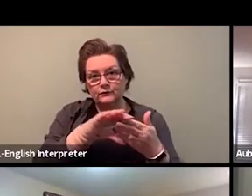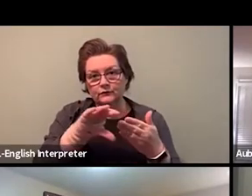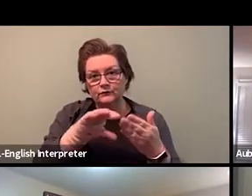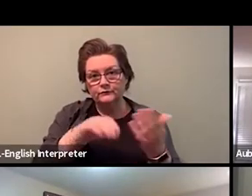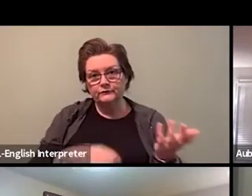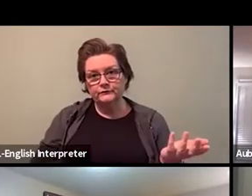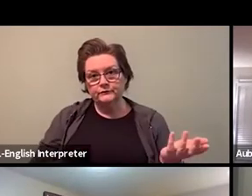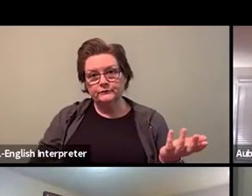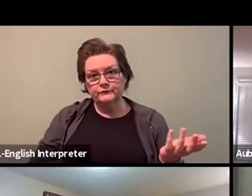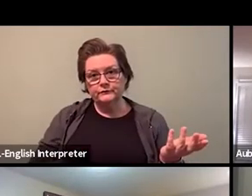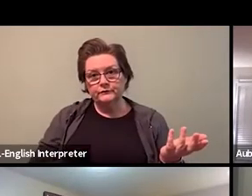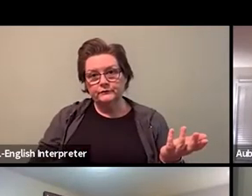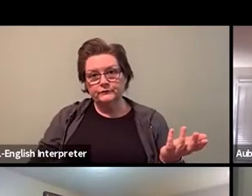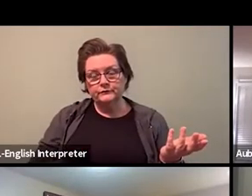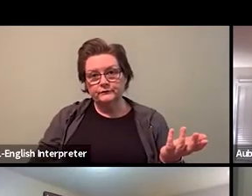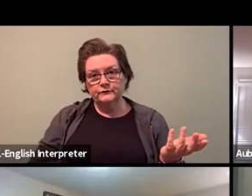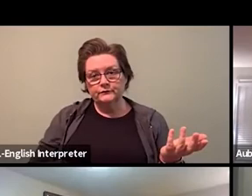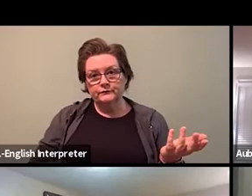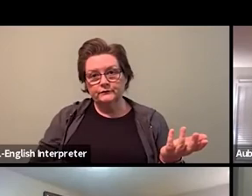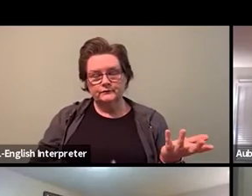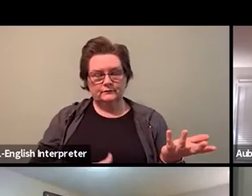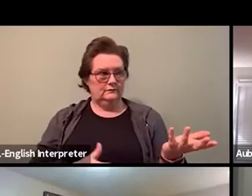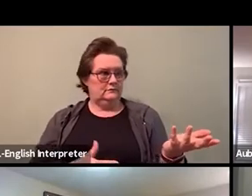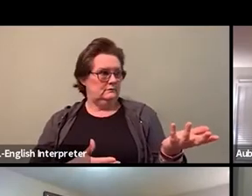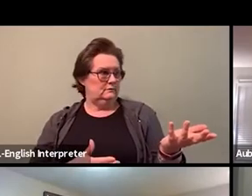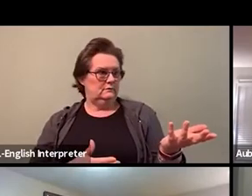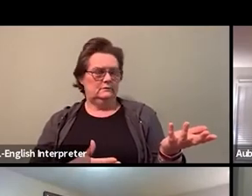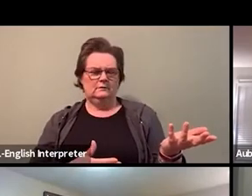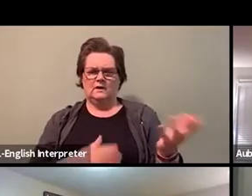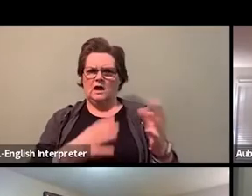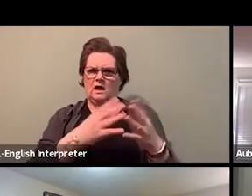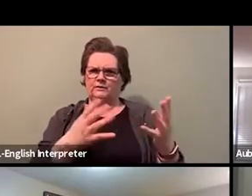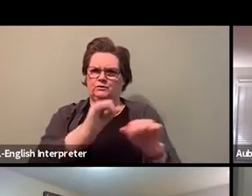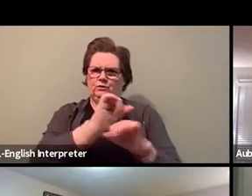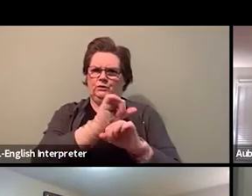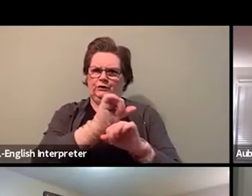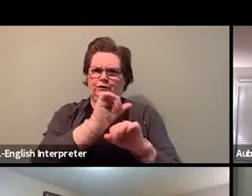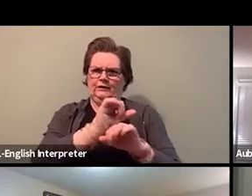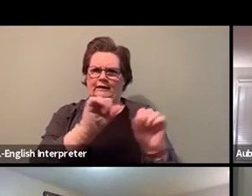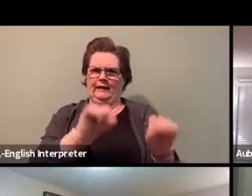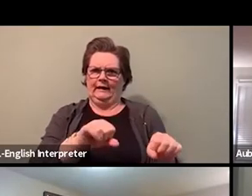we can address anti-Semitism. I don't know how much we can address Islamophobia